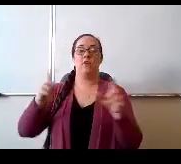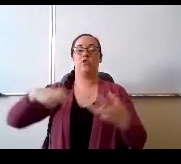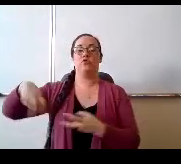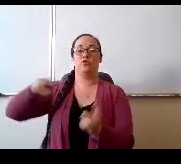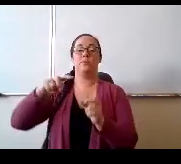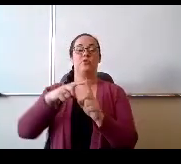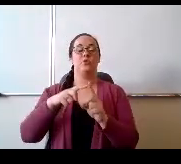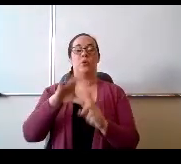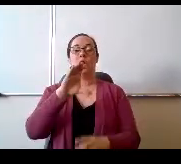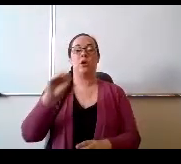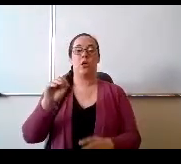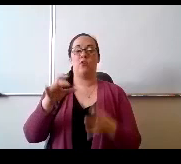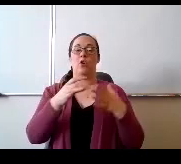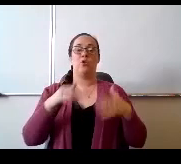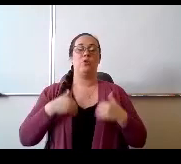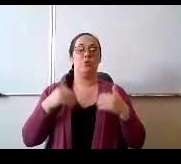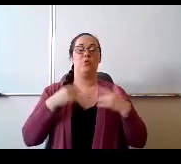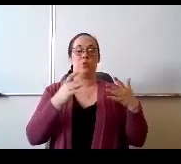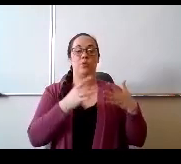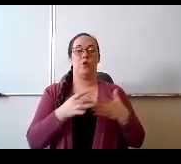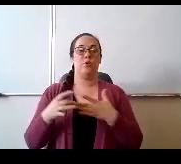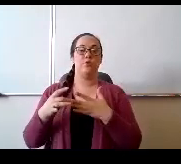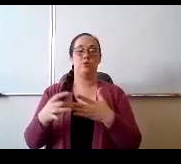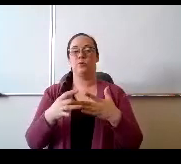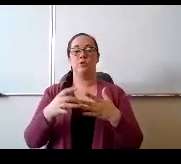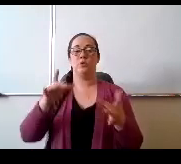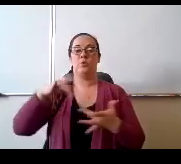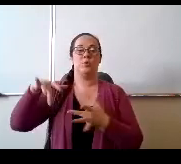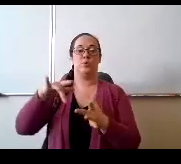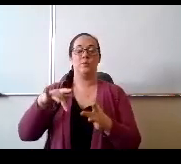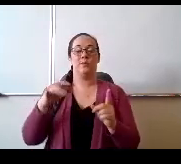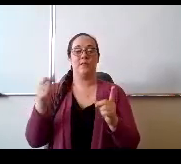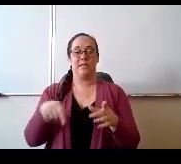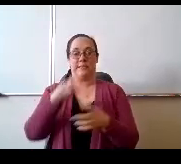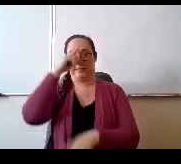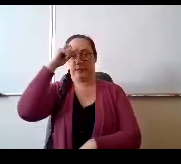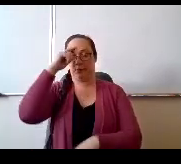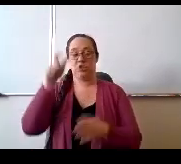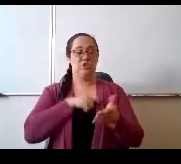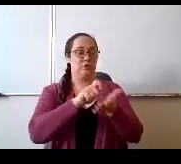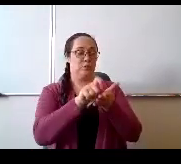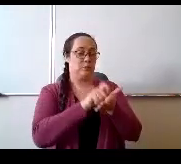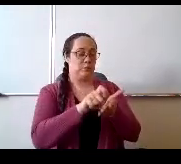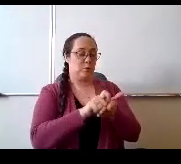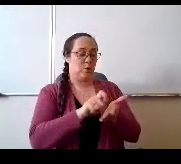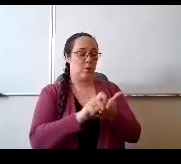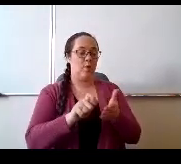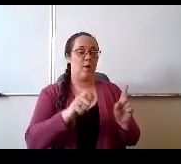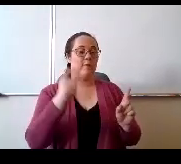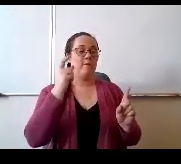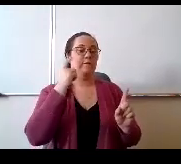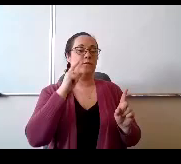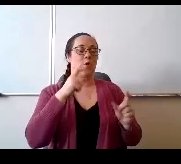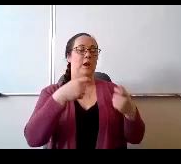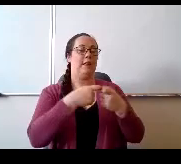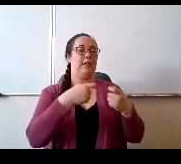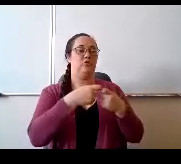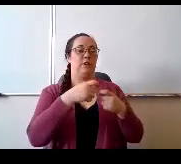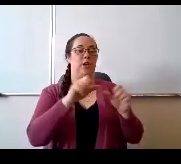tour leadership trip this summer. She penned a short essay for the Mountain View Electric Association's yearly contest,